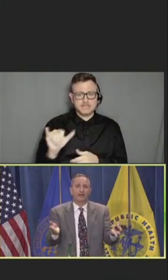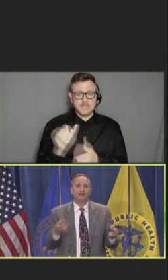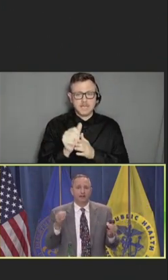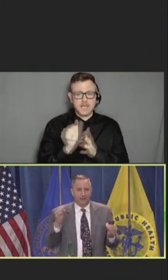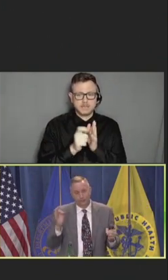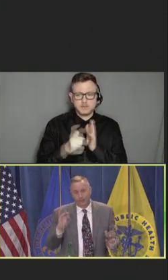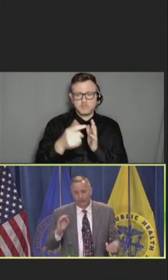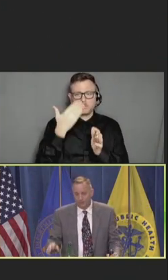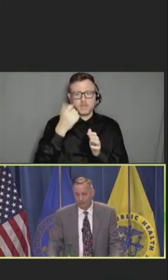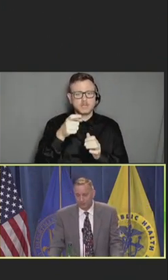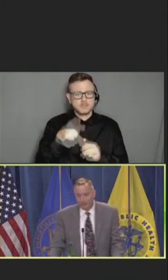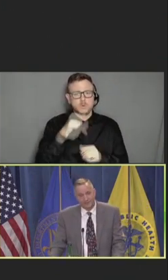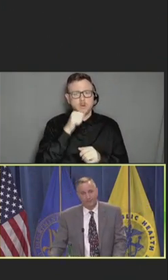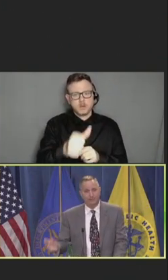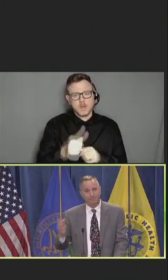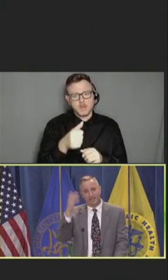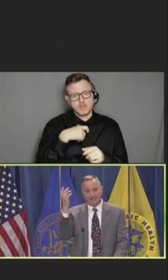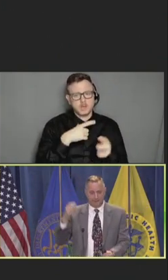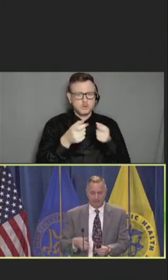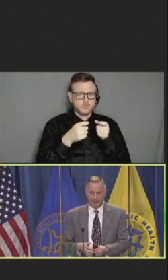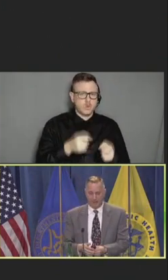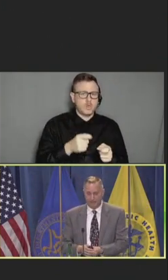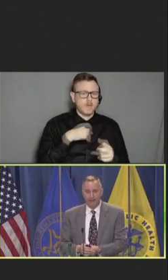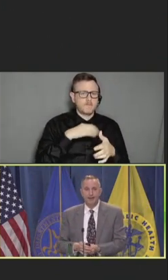I do think we should address that, but that's not my talk today.